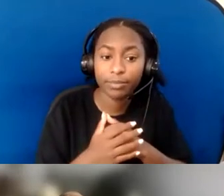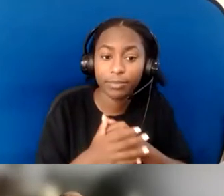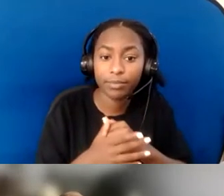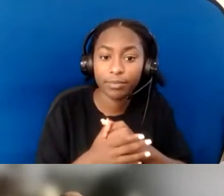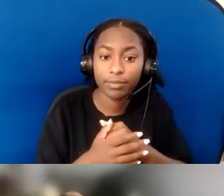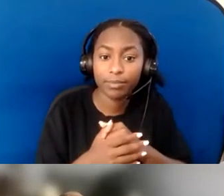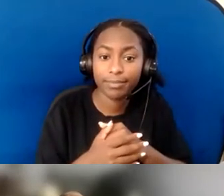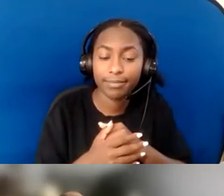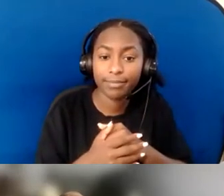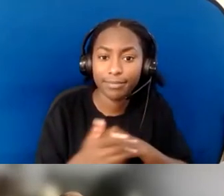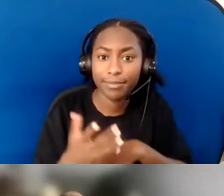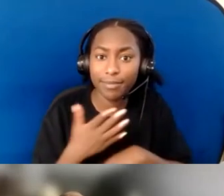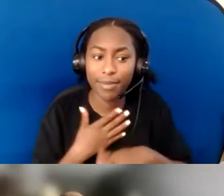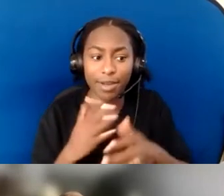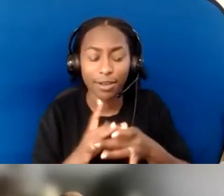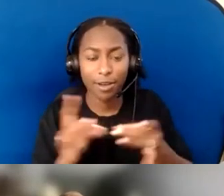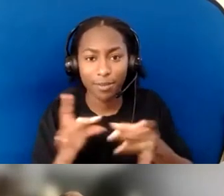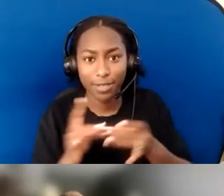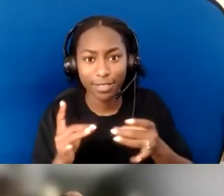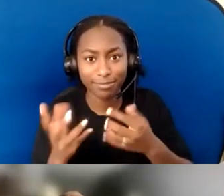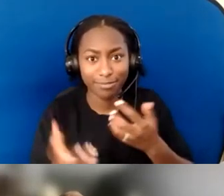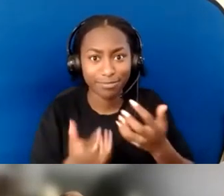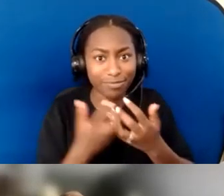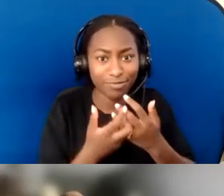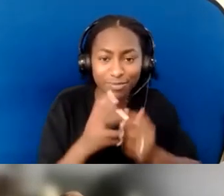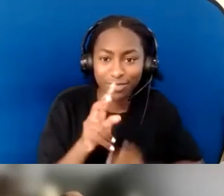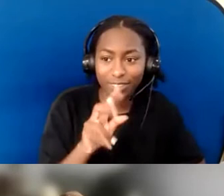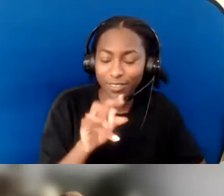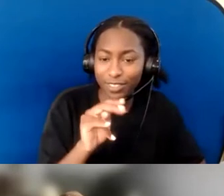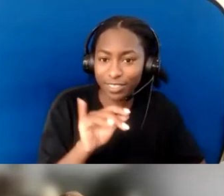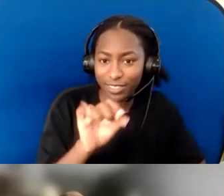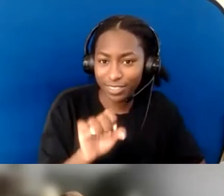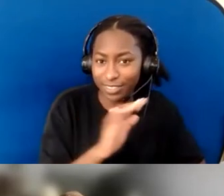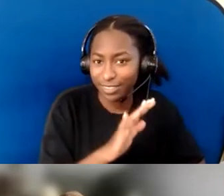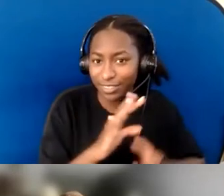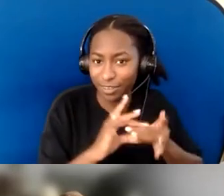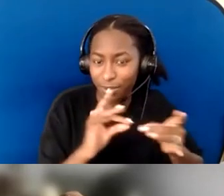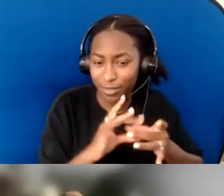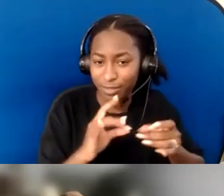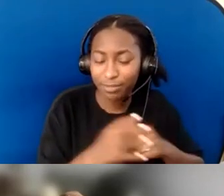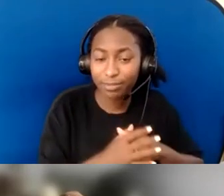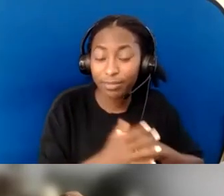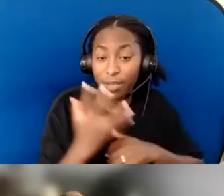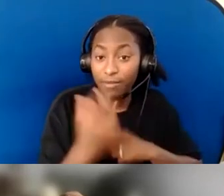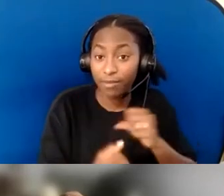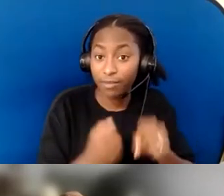pretty well with what Vinnie has just mentioned. About five years ago, our church put together